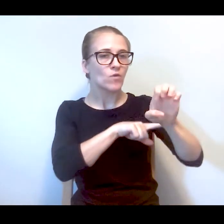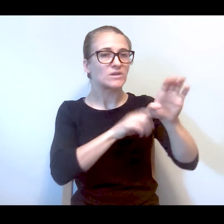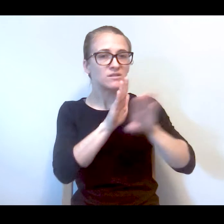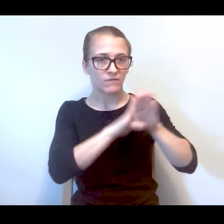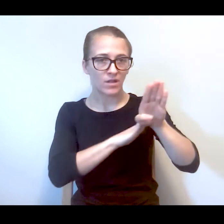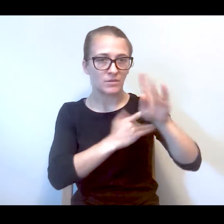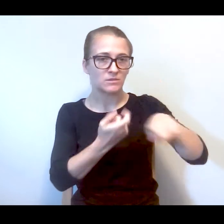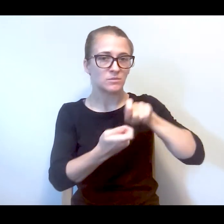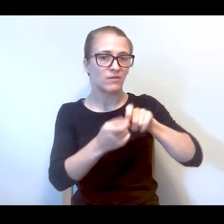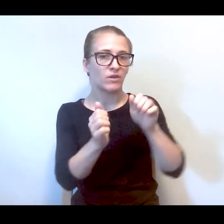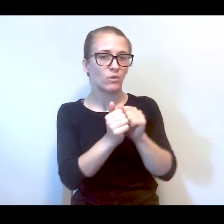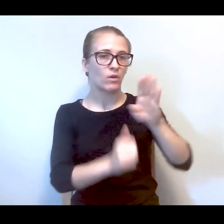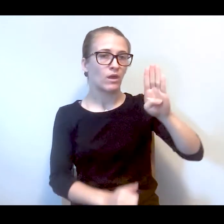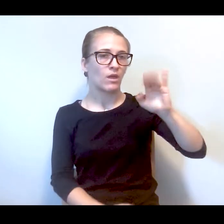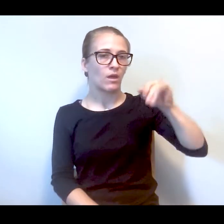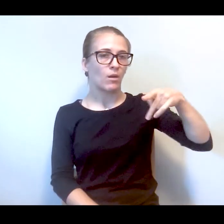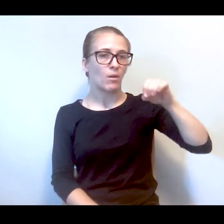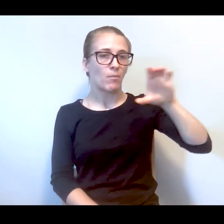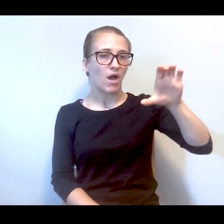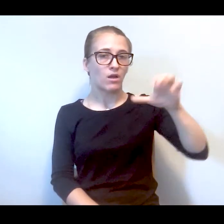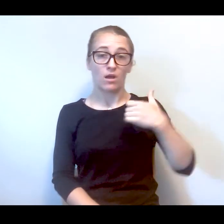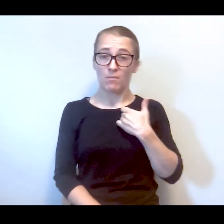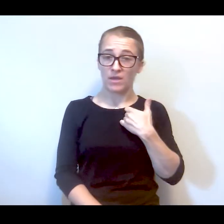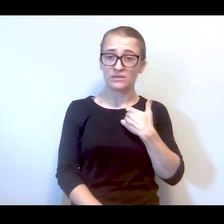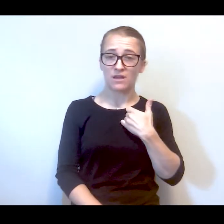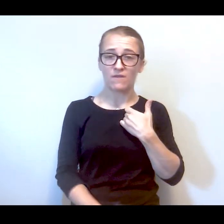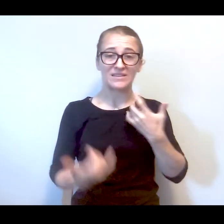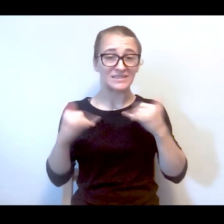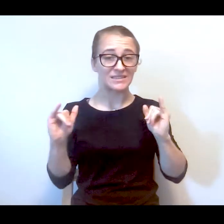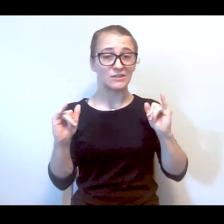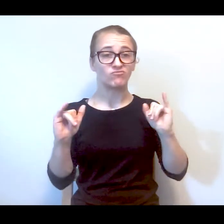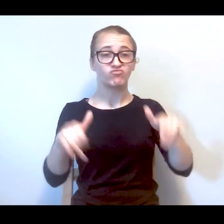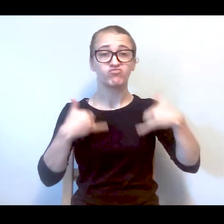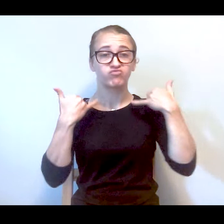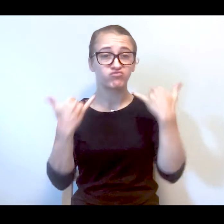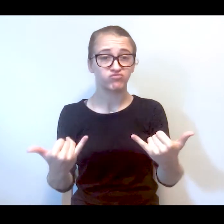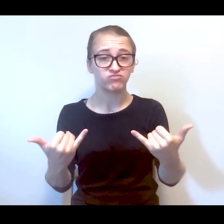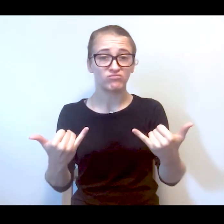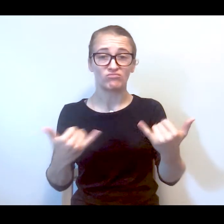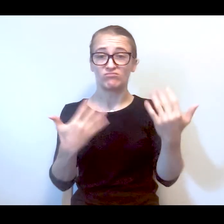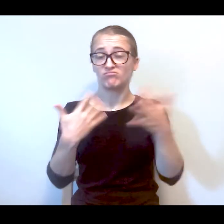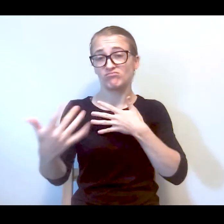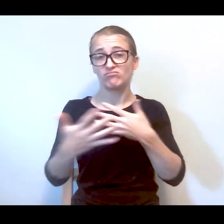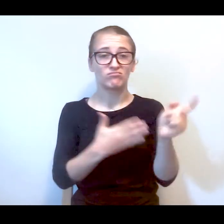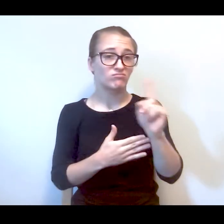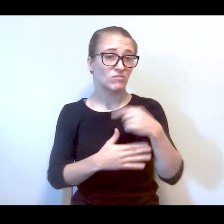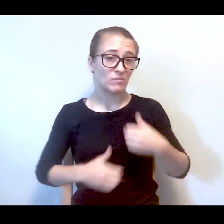specifically with BIPOC professionals. I, myself, still to this day, doesn't matter where I live, I go